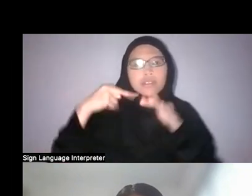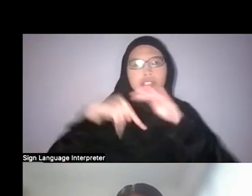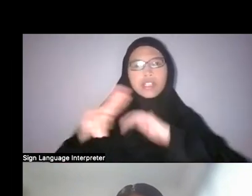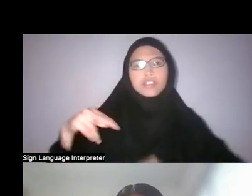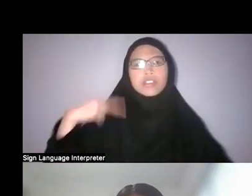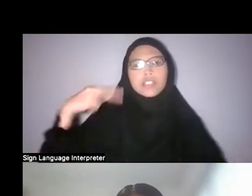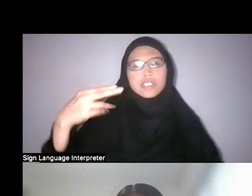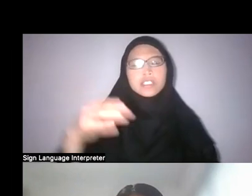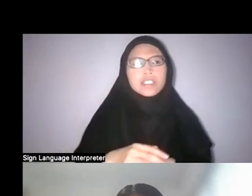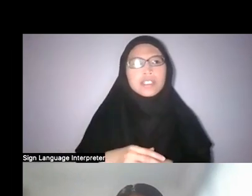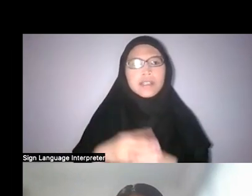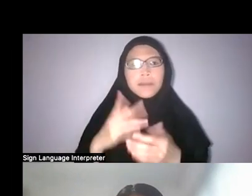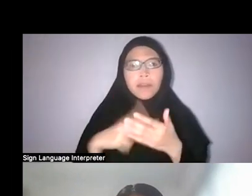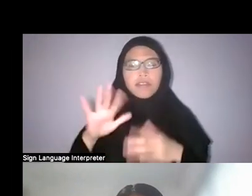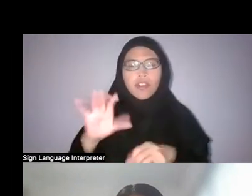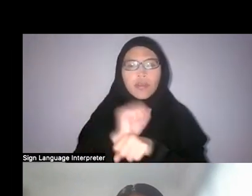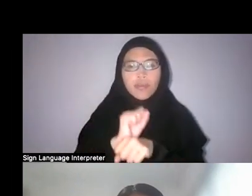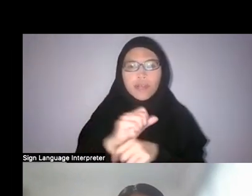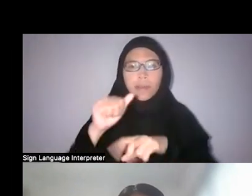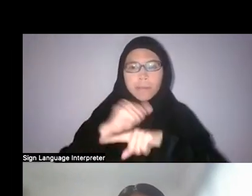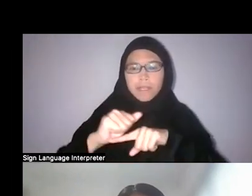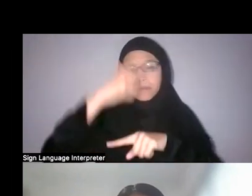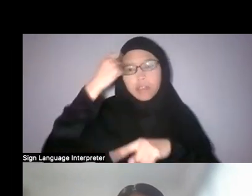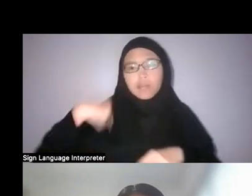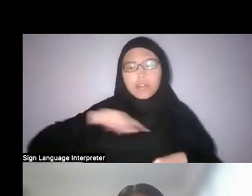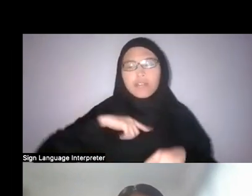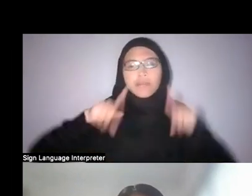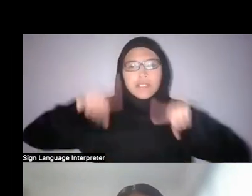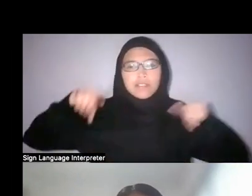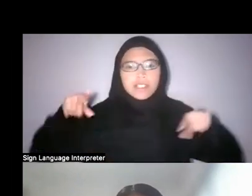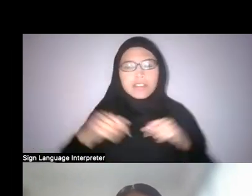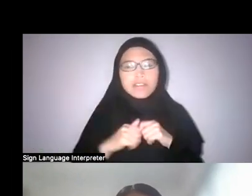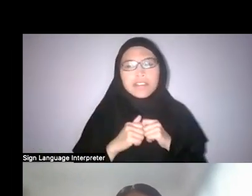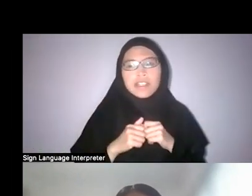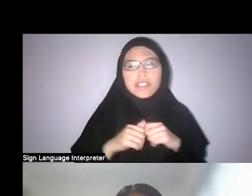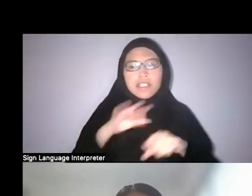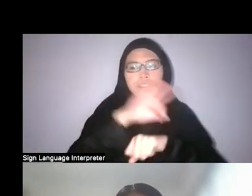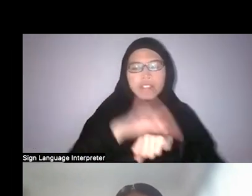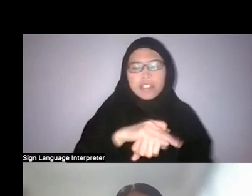because we all come from such diverse fields of interests and we work with different mediums as well.